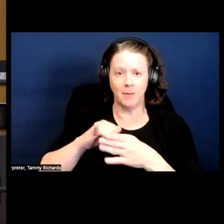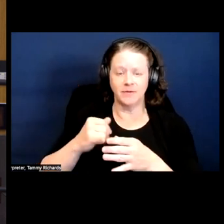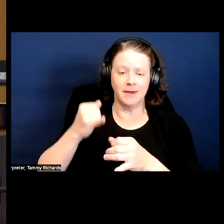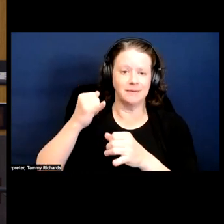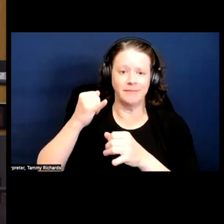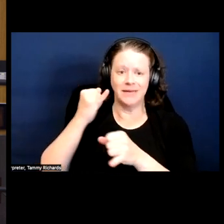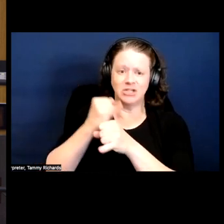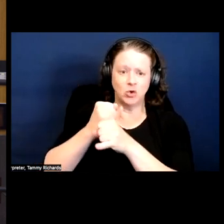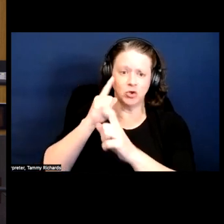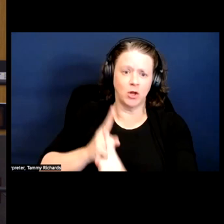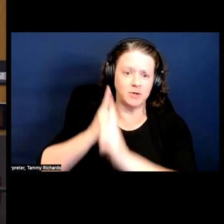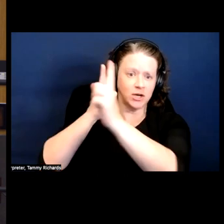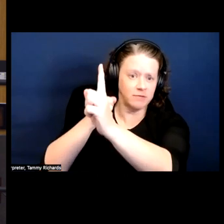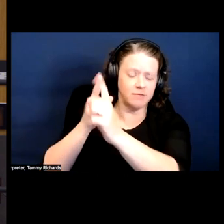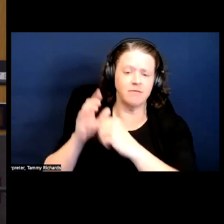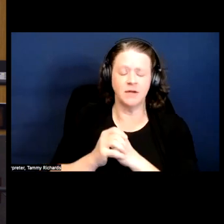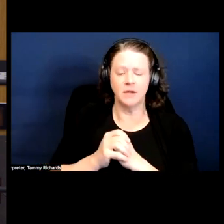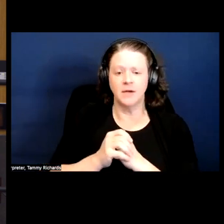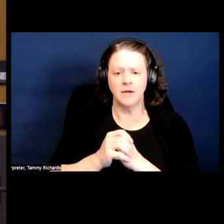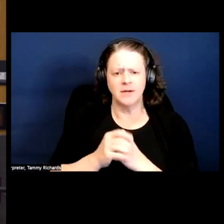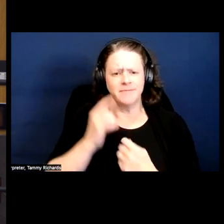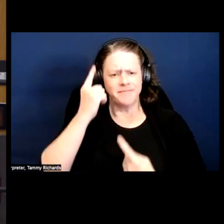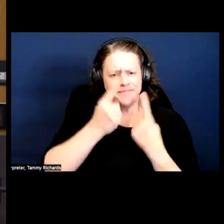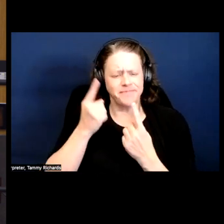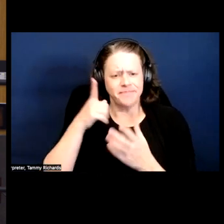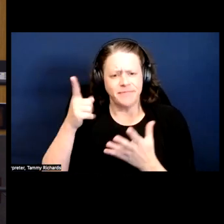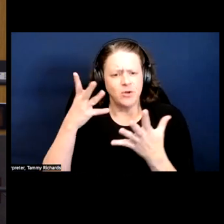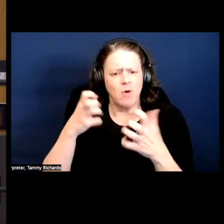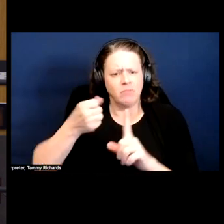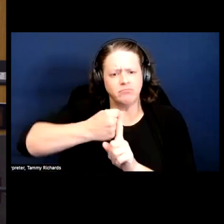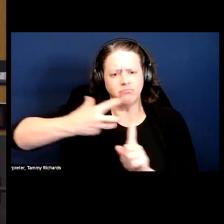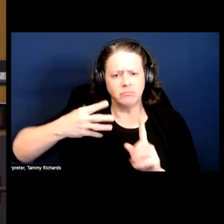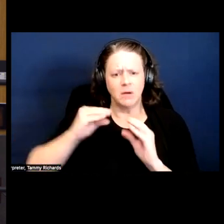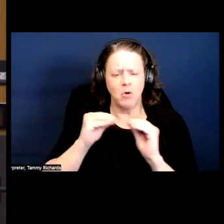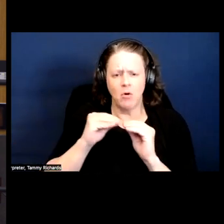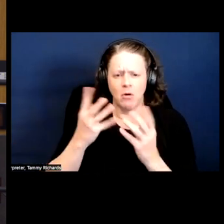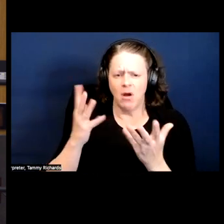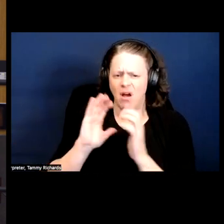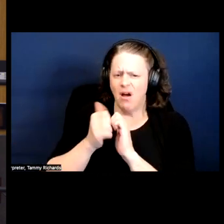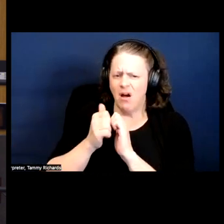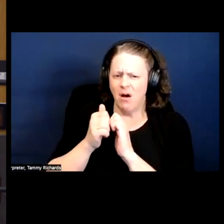objective, and I wonder if you want to say more about how that came to be?